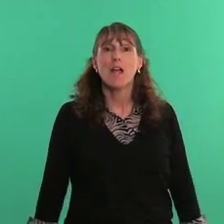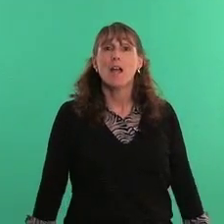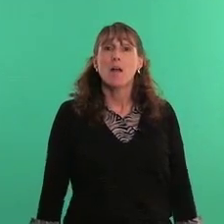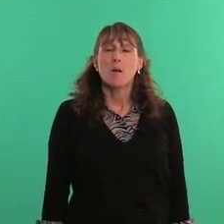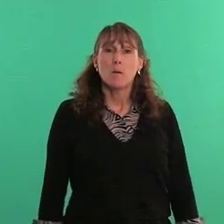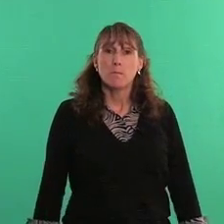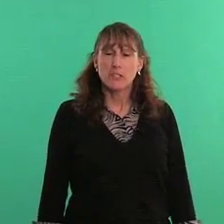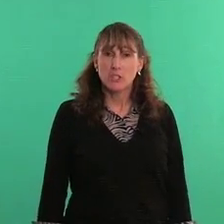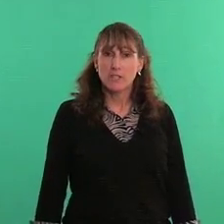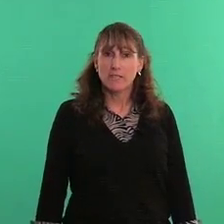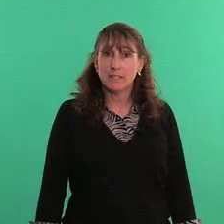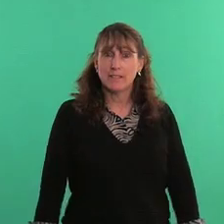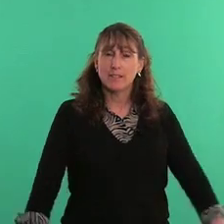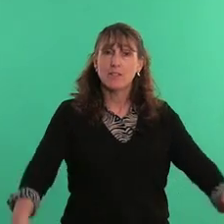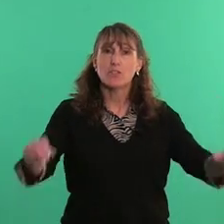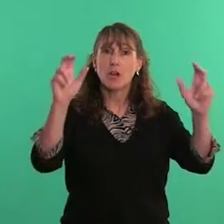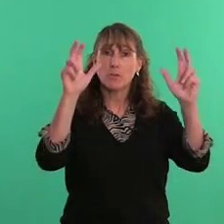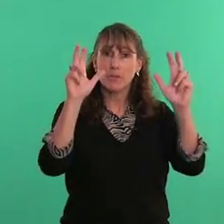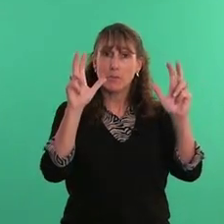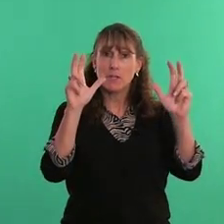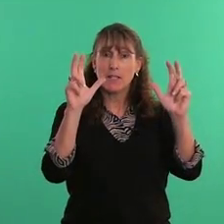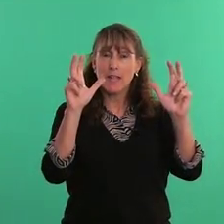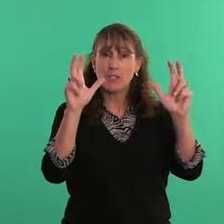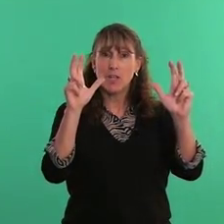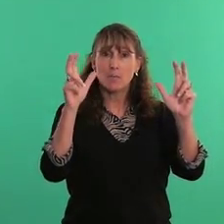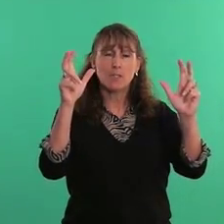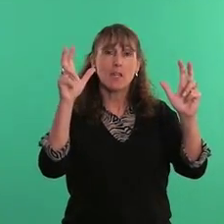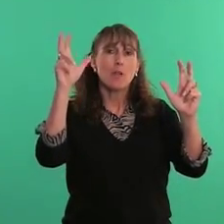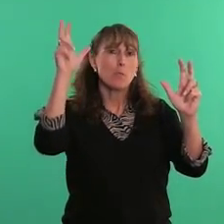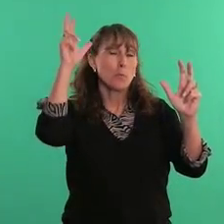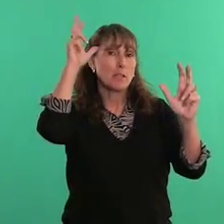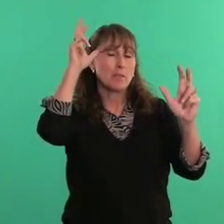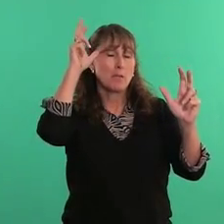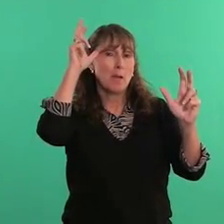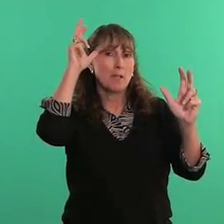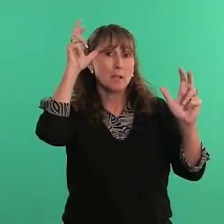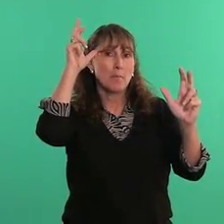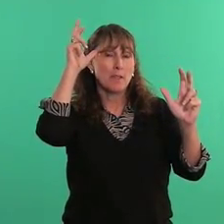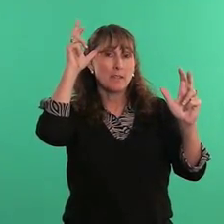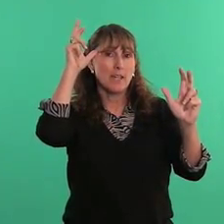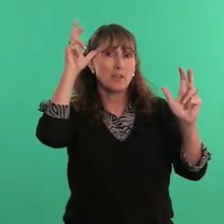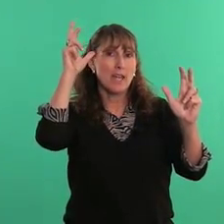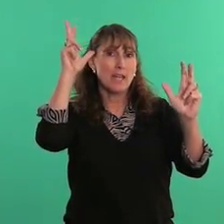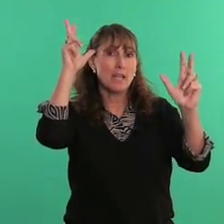mischievous start with the 3 handshapes, bring the dominant up by the side of your head